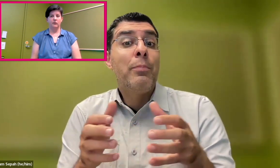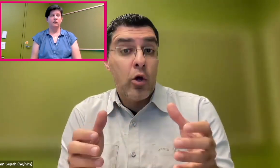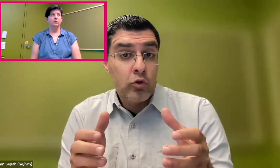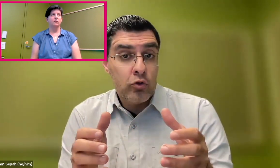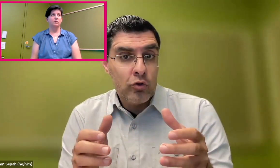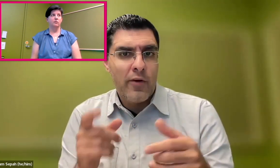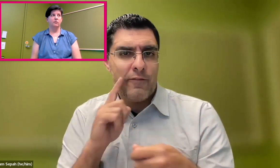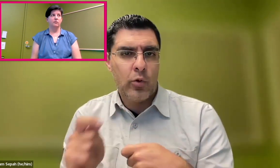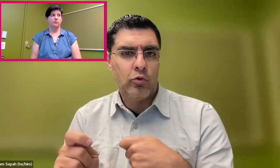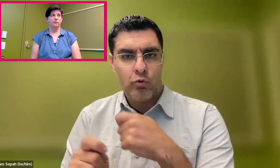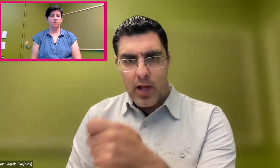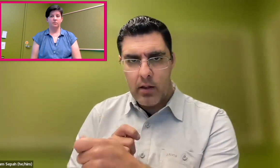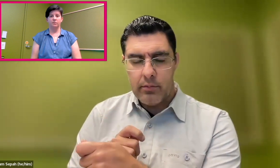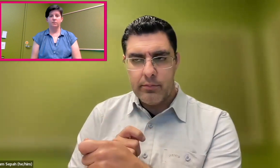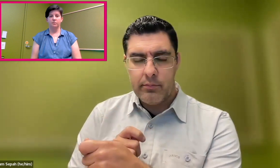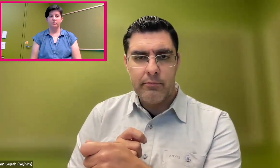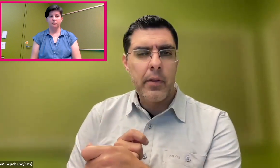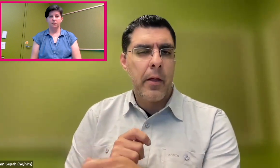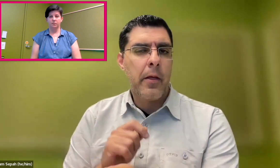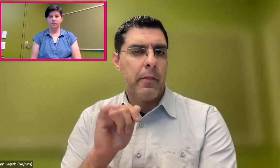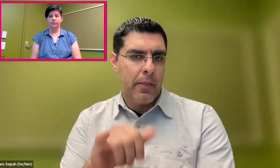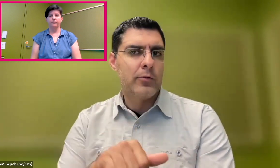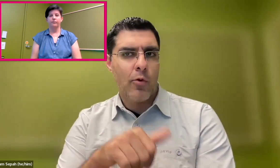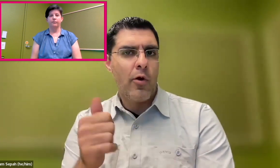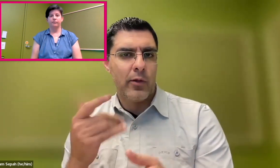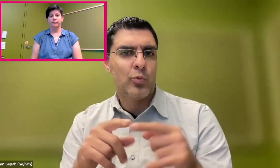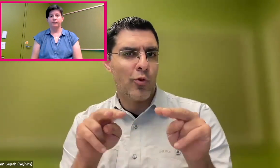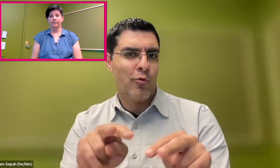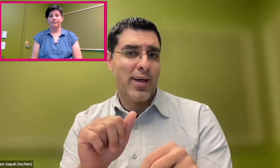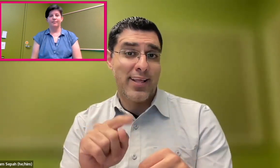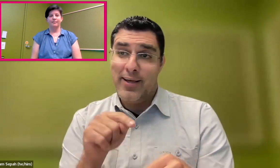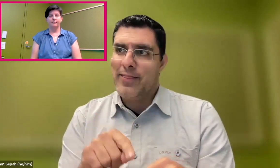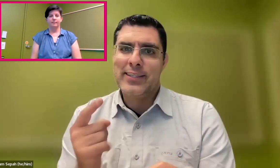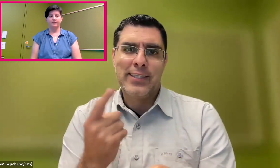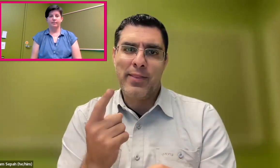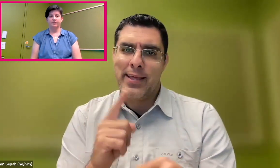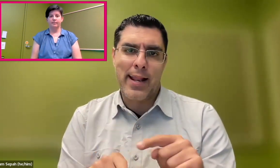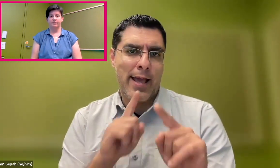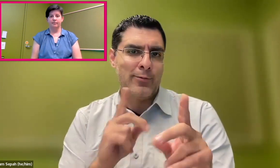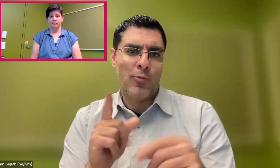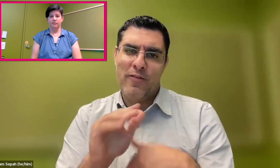should not have to sacrifice too much privacy and have such a hard trade-off.